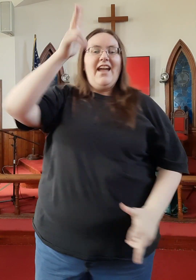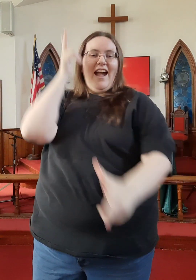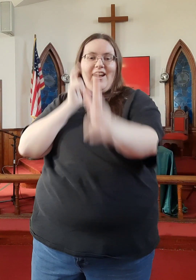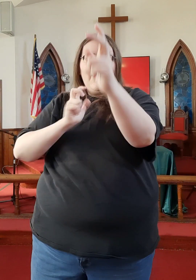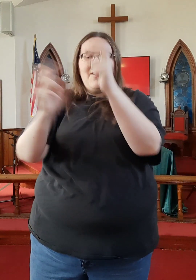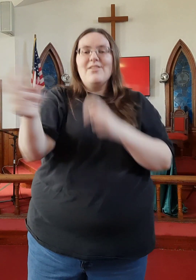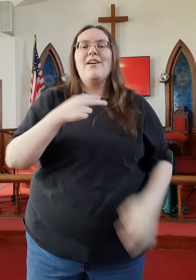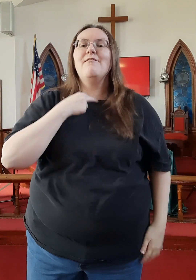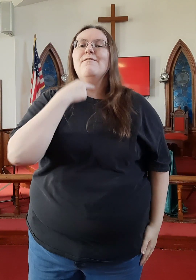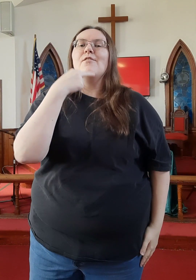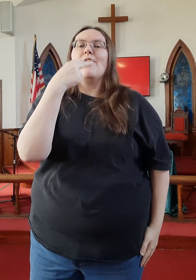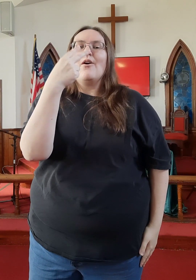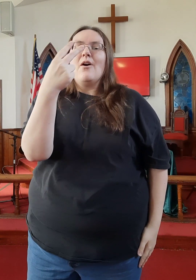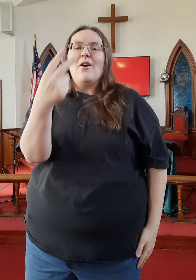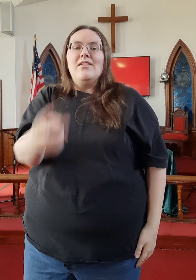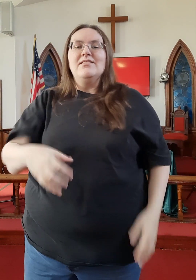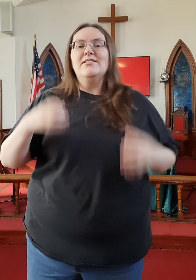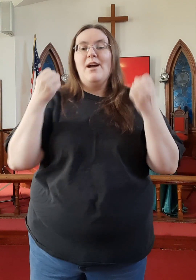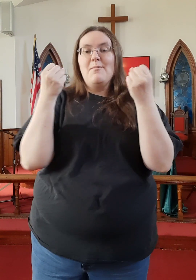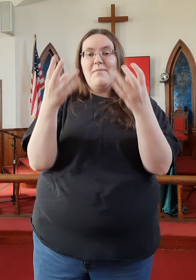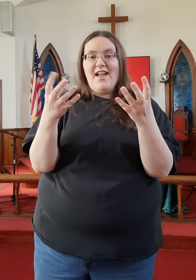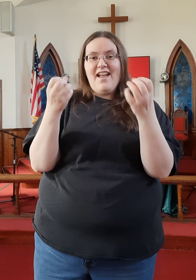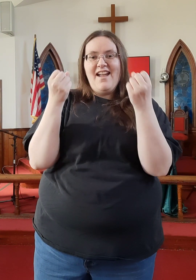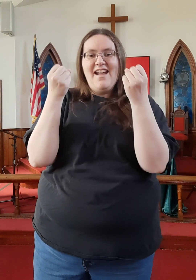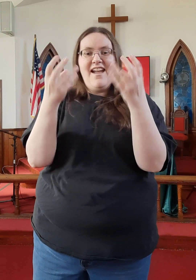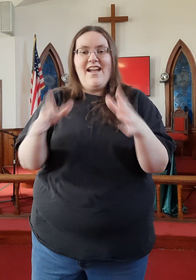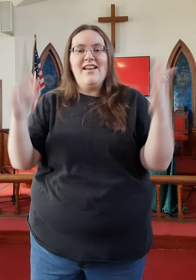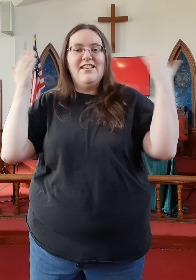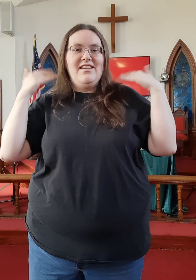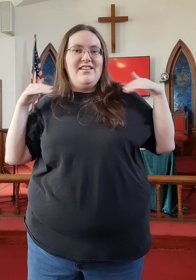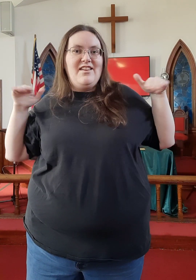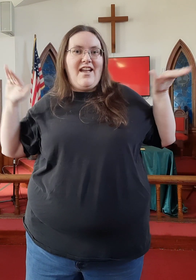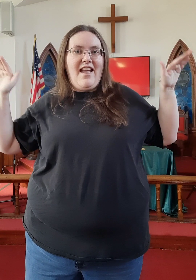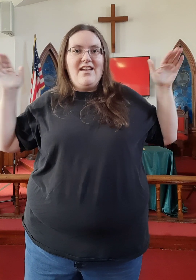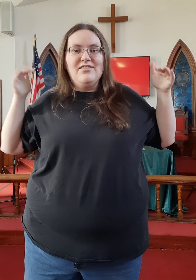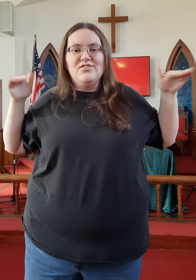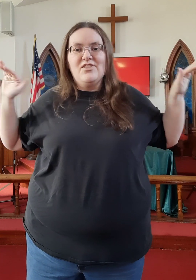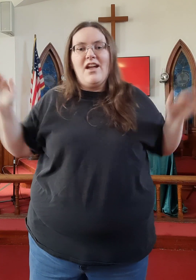And I hear the voice of many angels sing